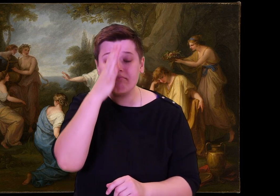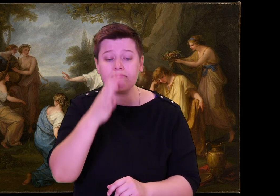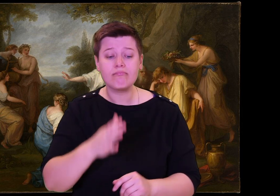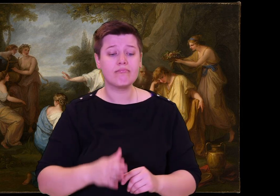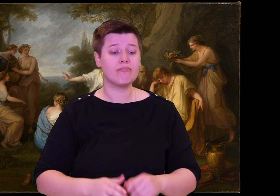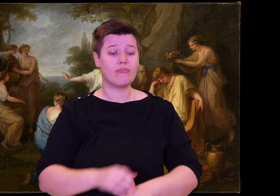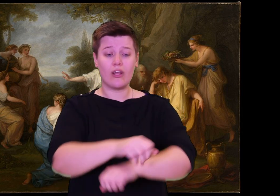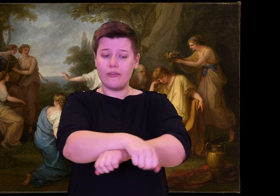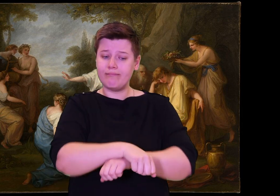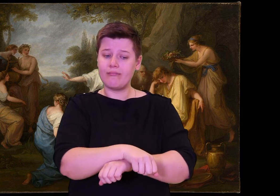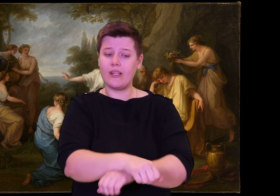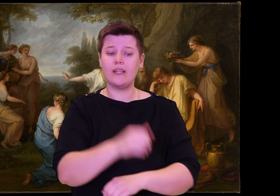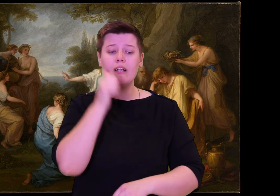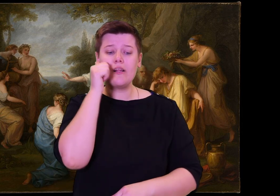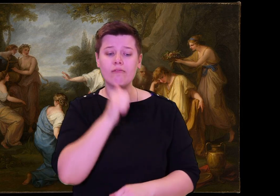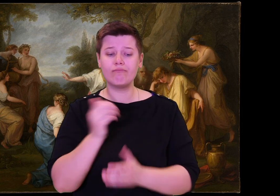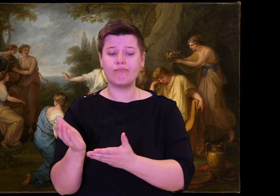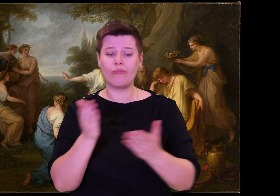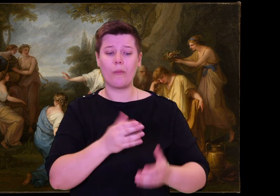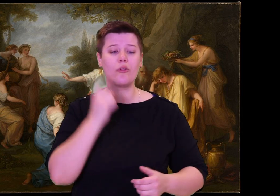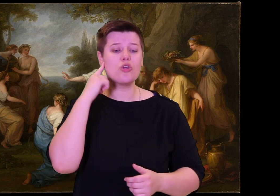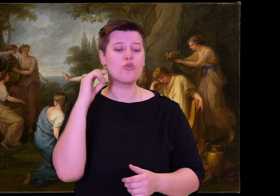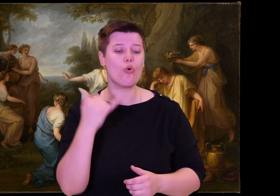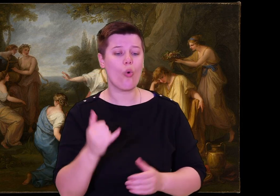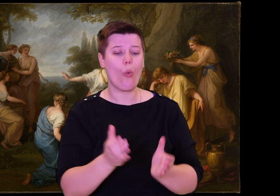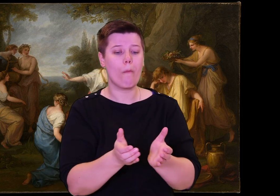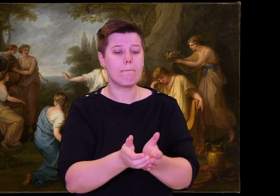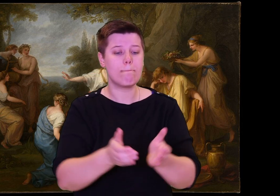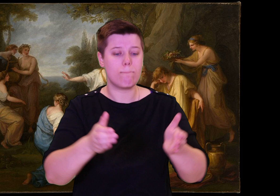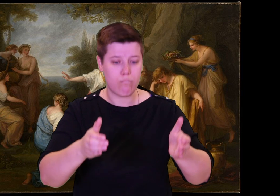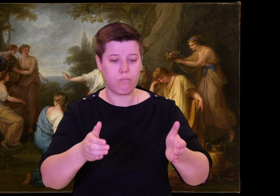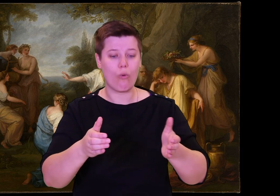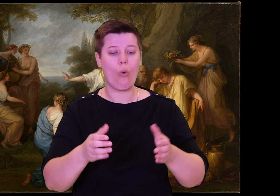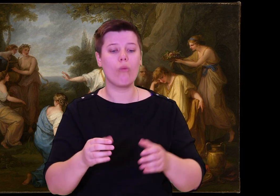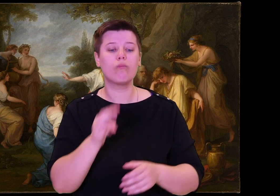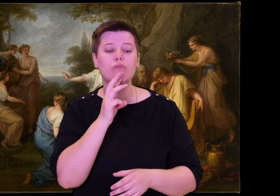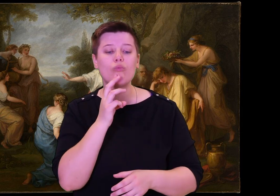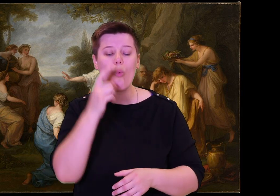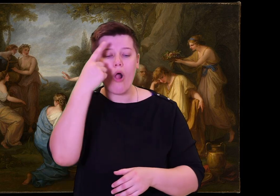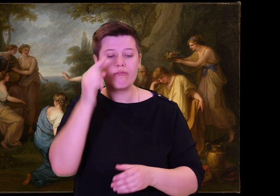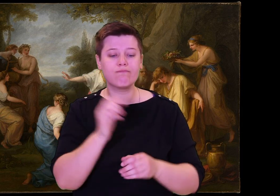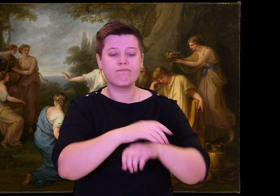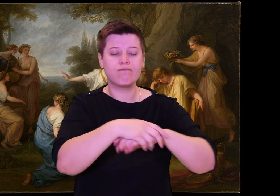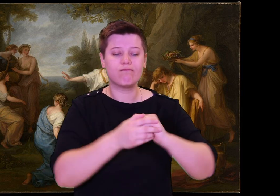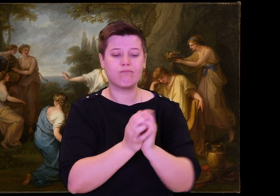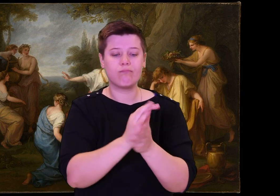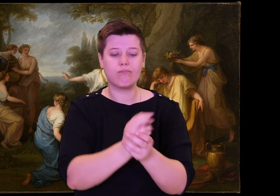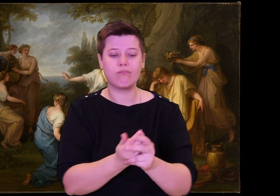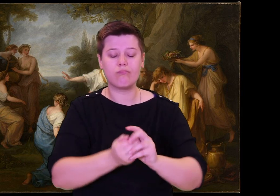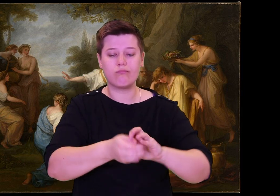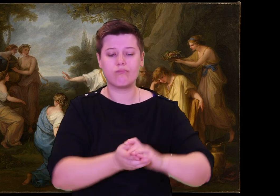cups. The cup boy kept on topping up the wine. The suitors sauntered in and sat